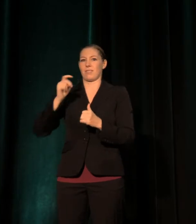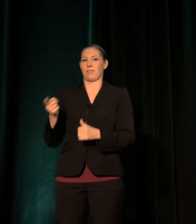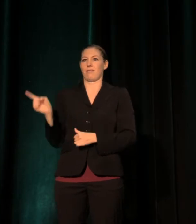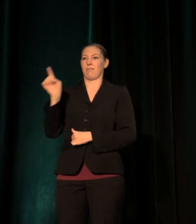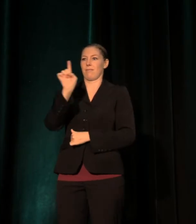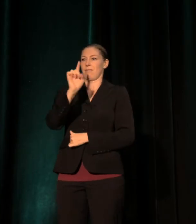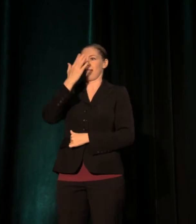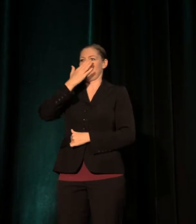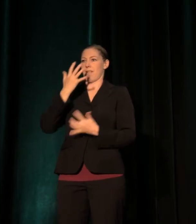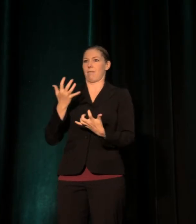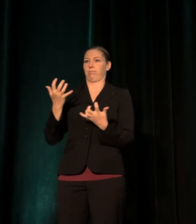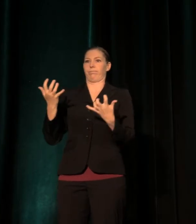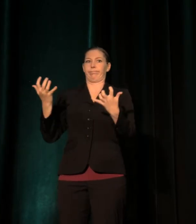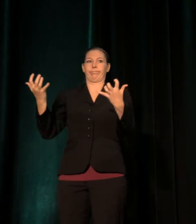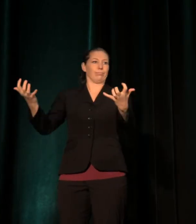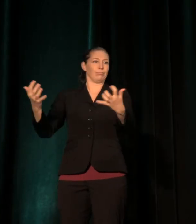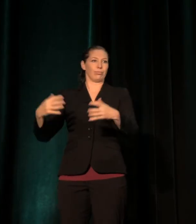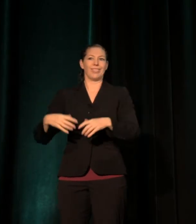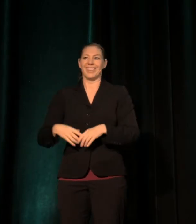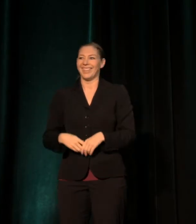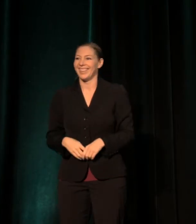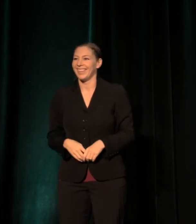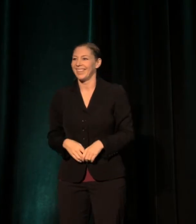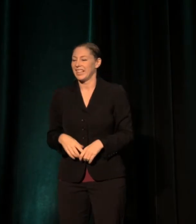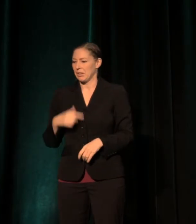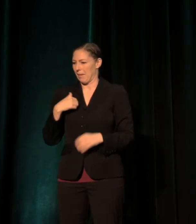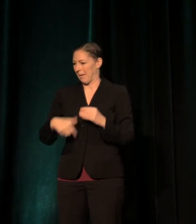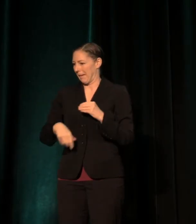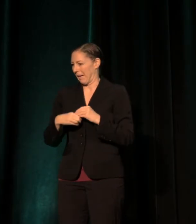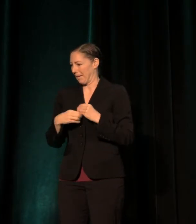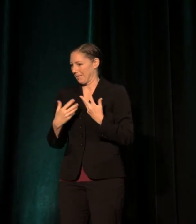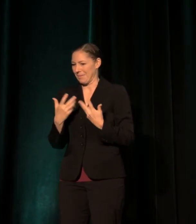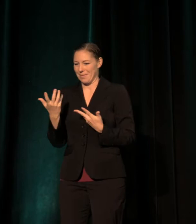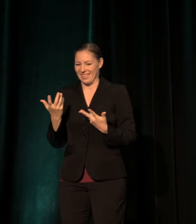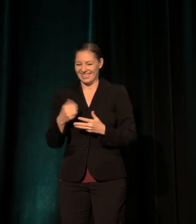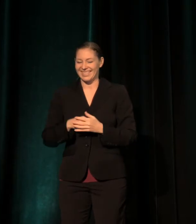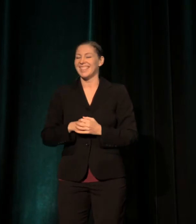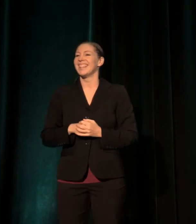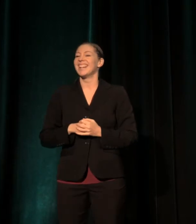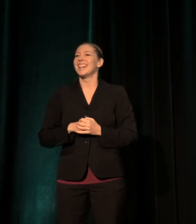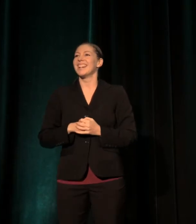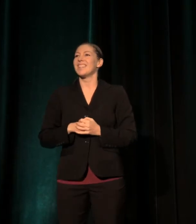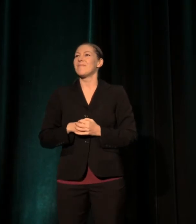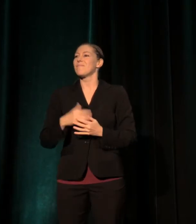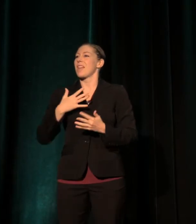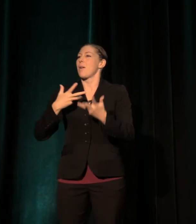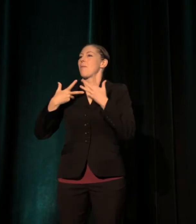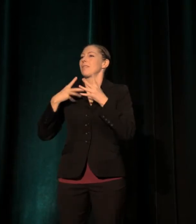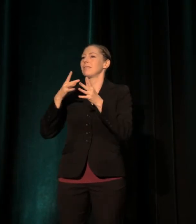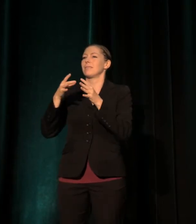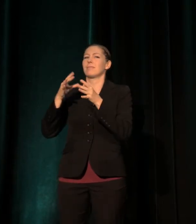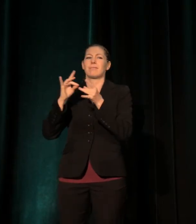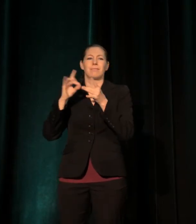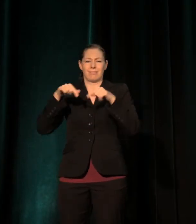from the plenary stage. So what else can I say? I want to talk about something I love about TCG and their field